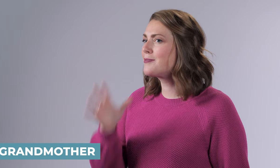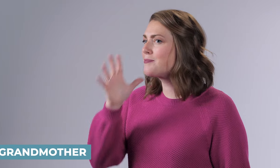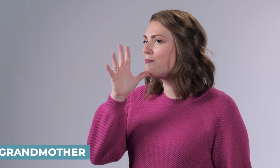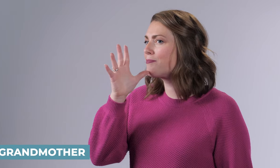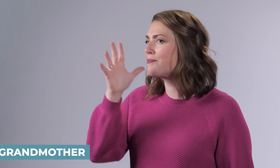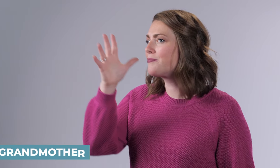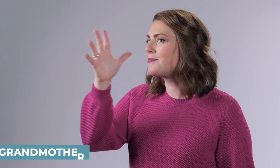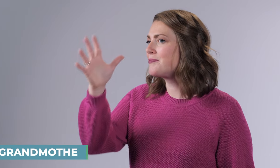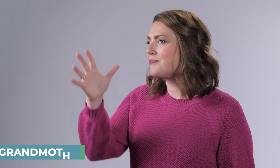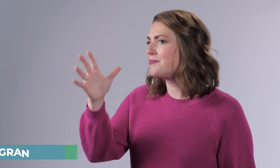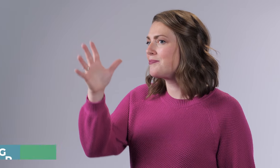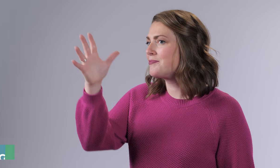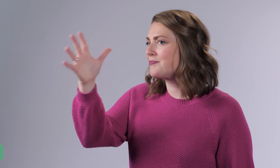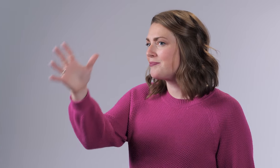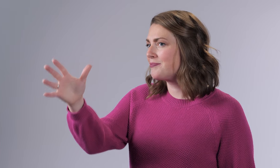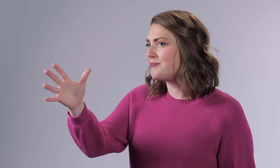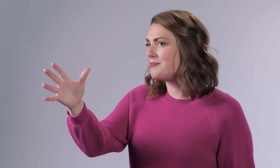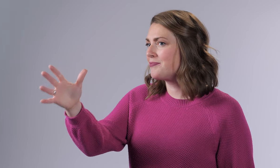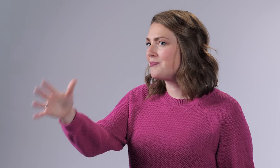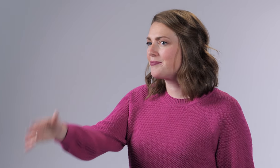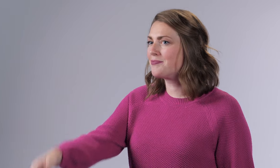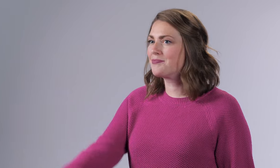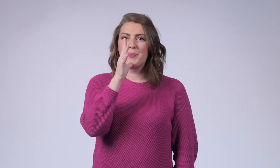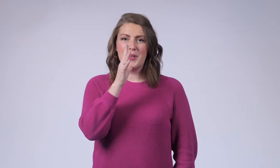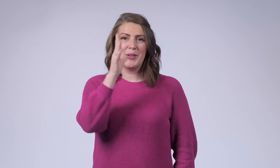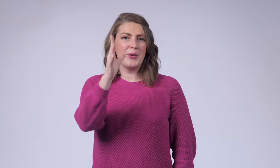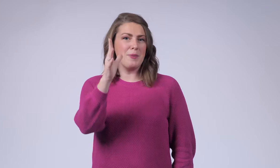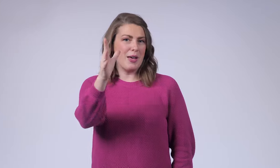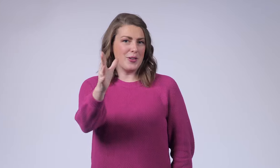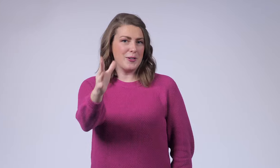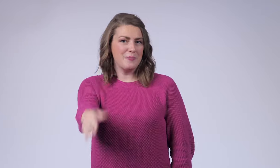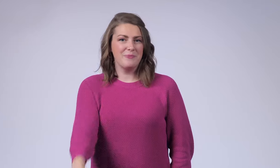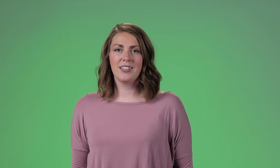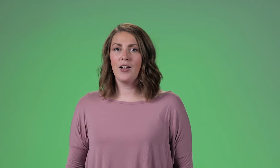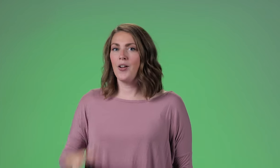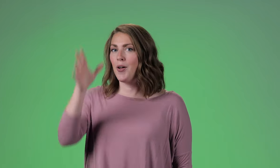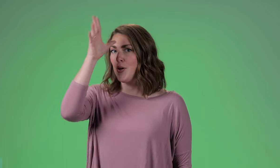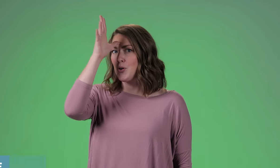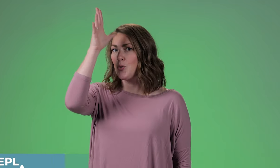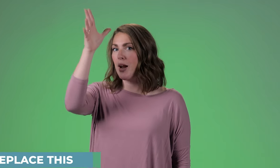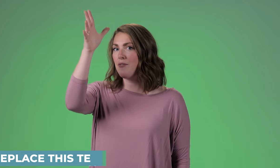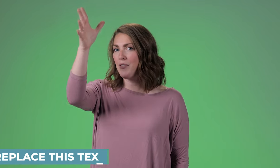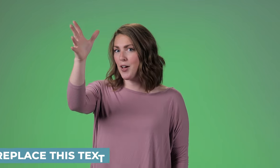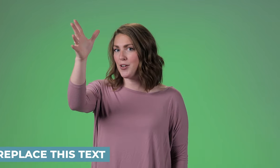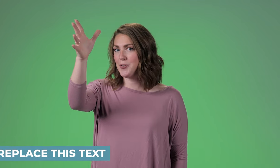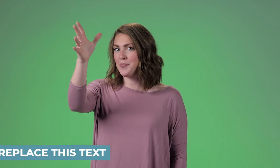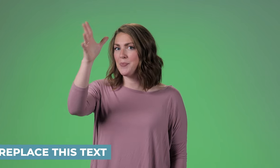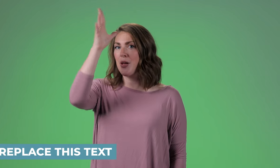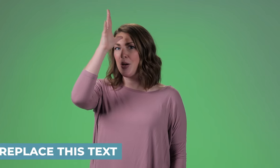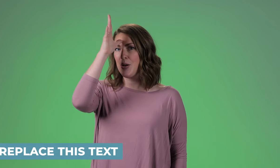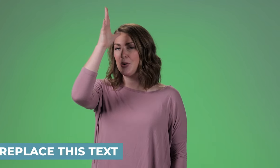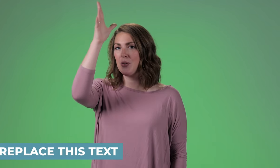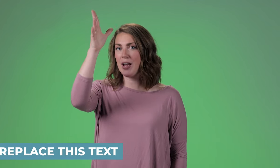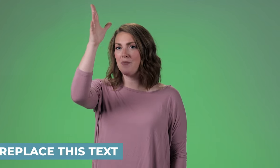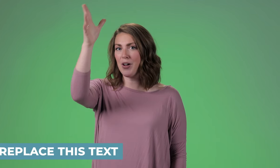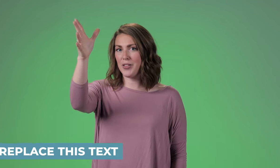It's the sign mother but it bounces out. Grandmother Grandfather Grandfather